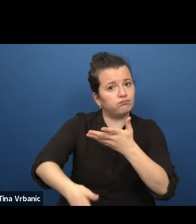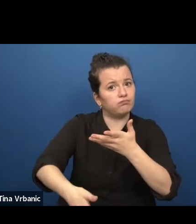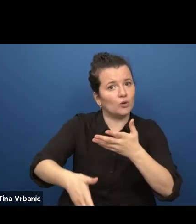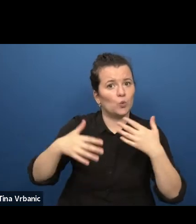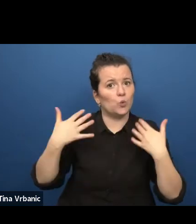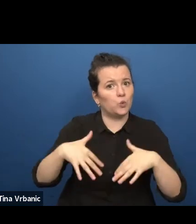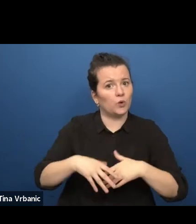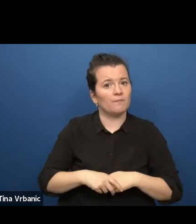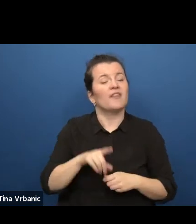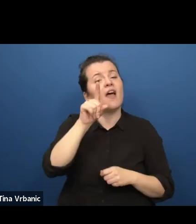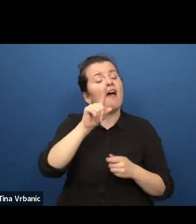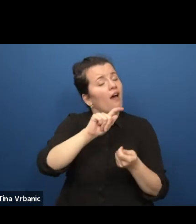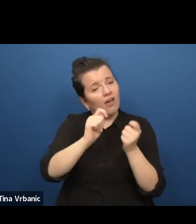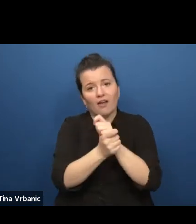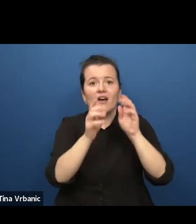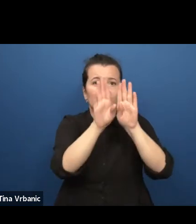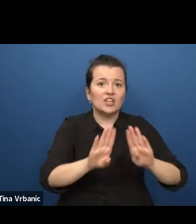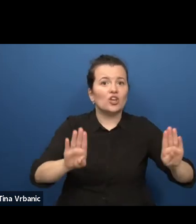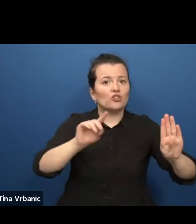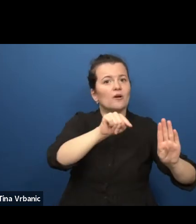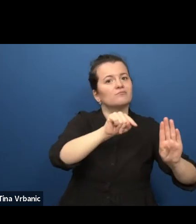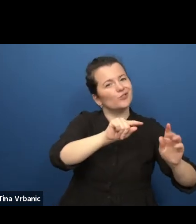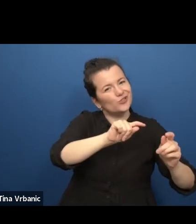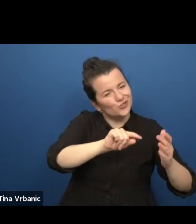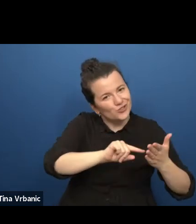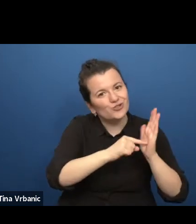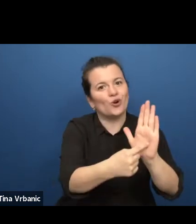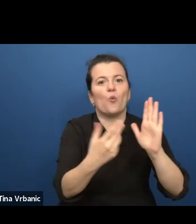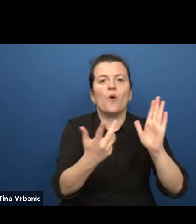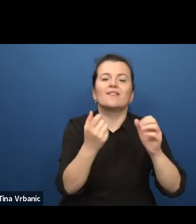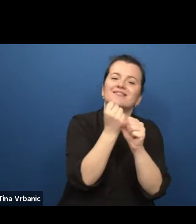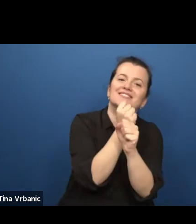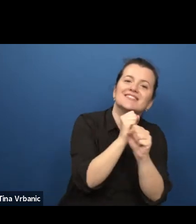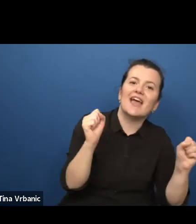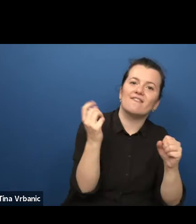in the field of safety, inclusion and accessibility.